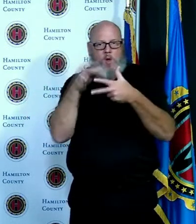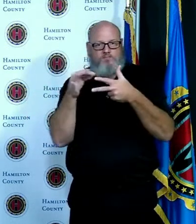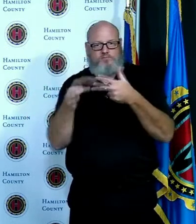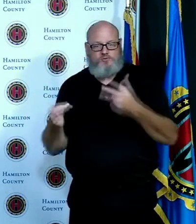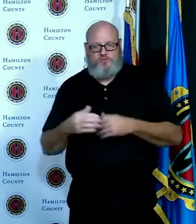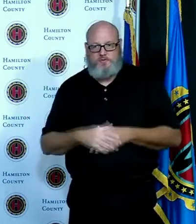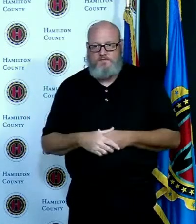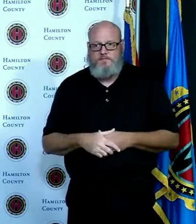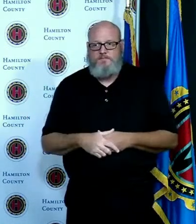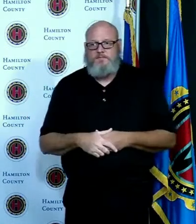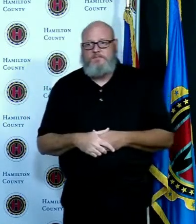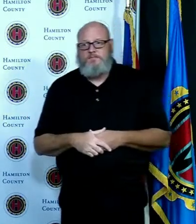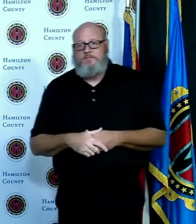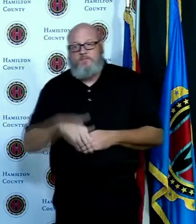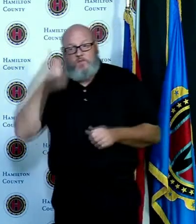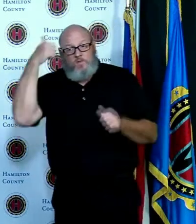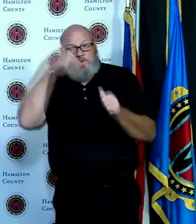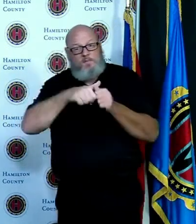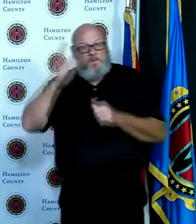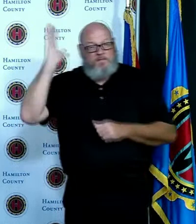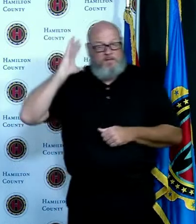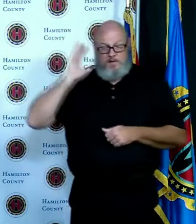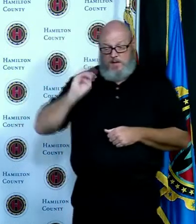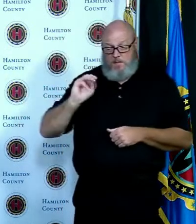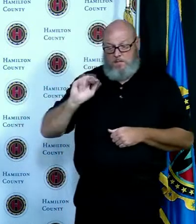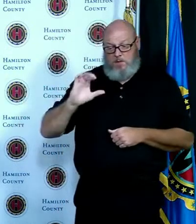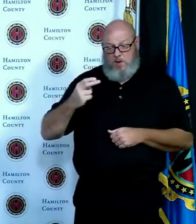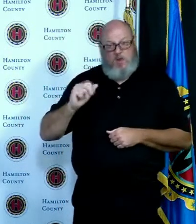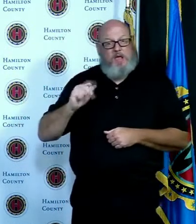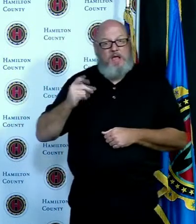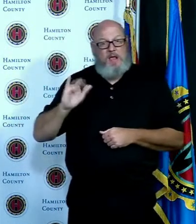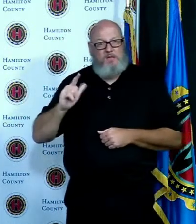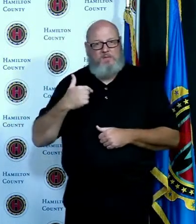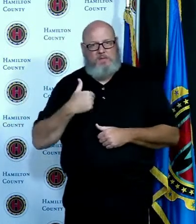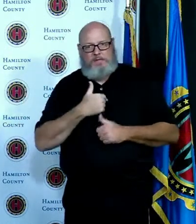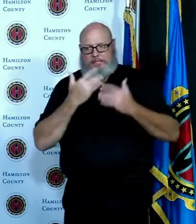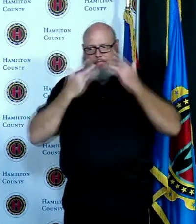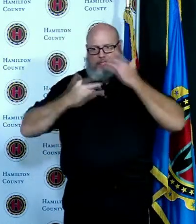of the pandemic as a result your time in the hospital if you get Covid is typically less